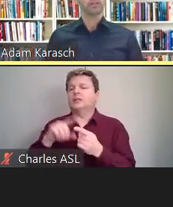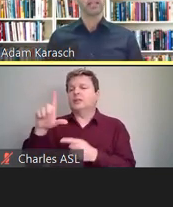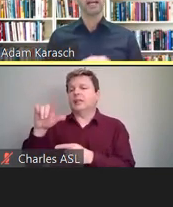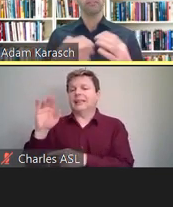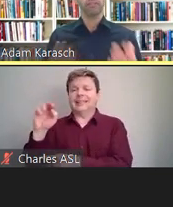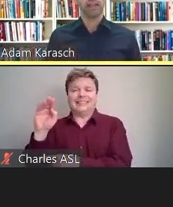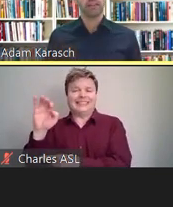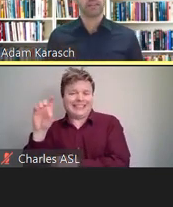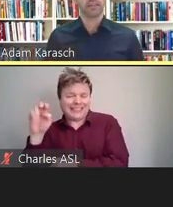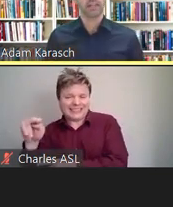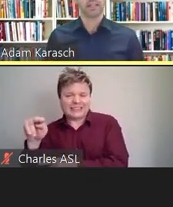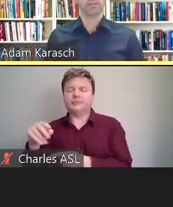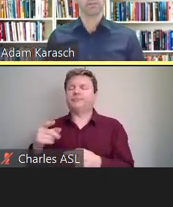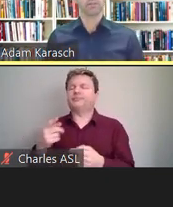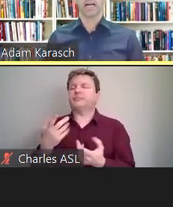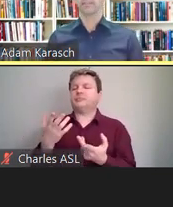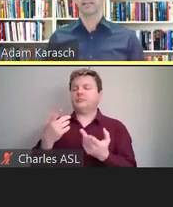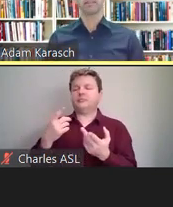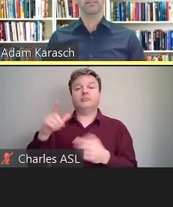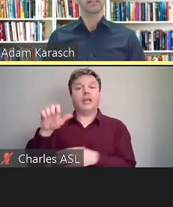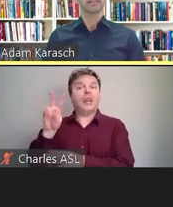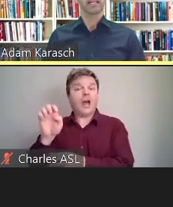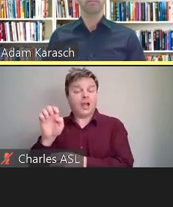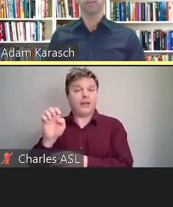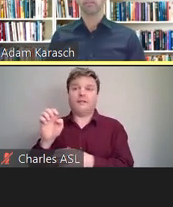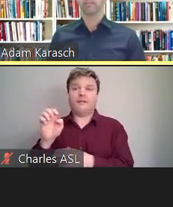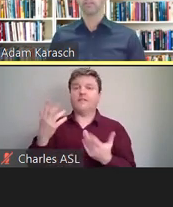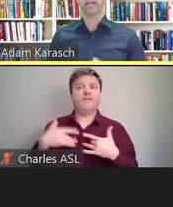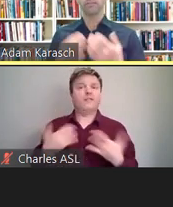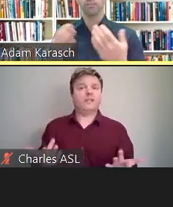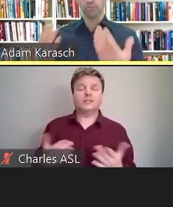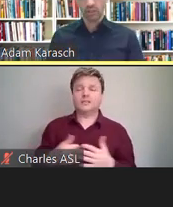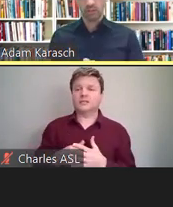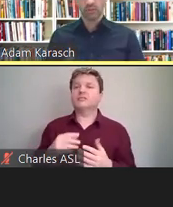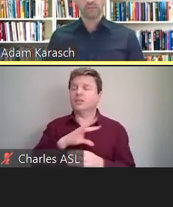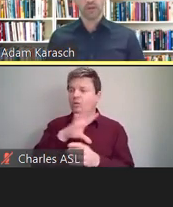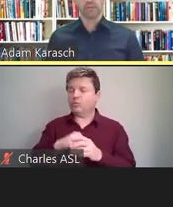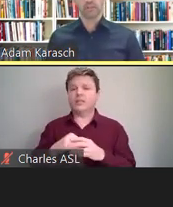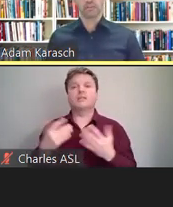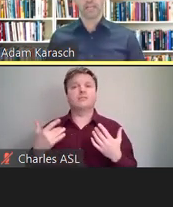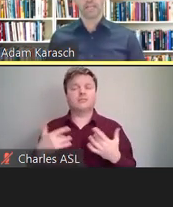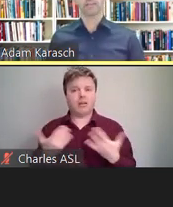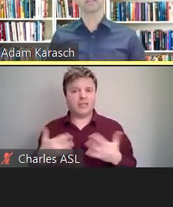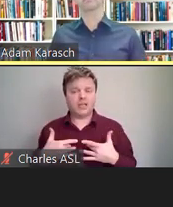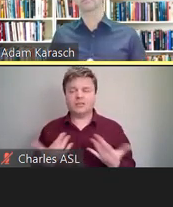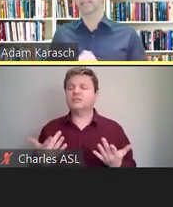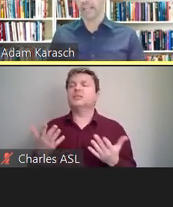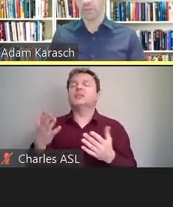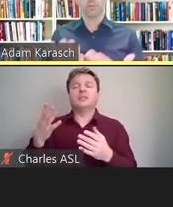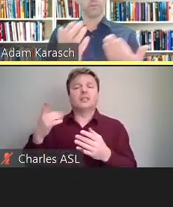live events including content, and events that are live-streamed over the internet like announcements